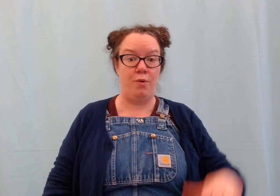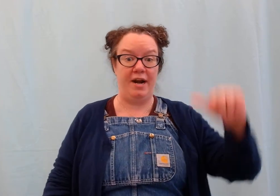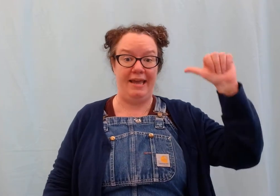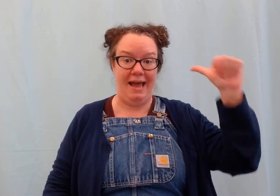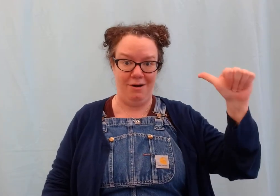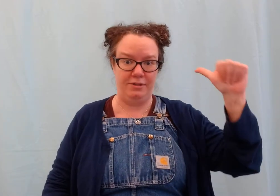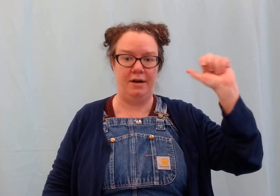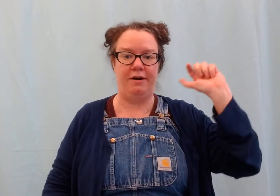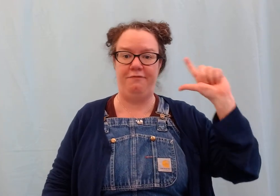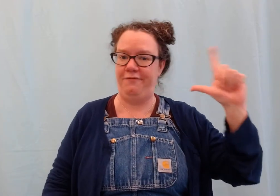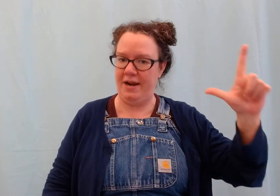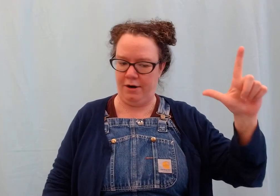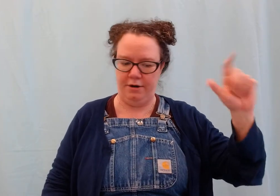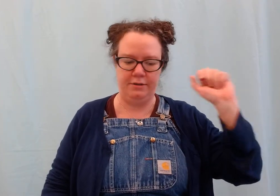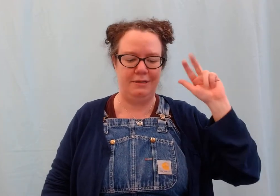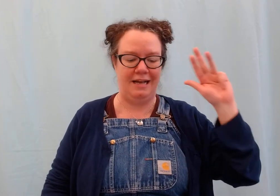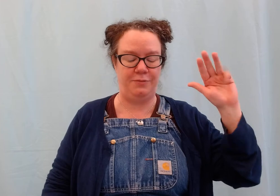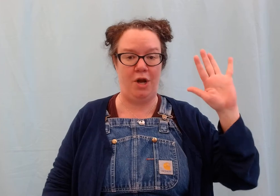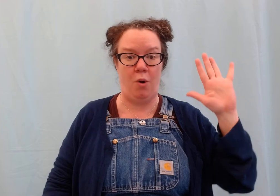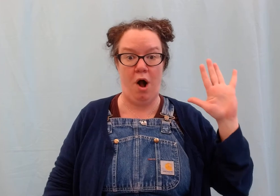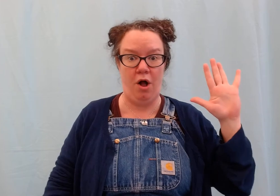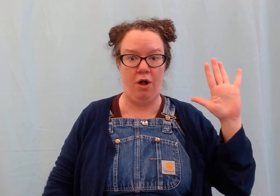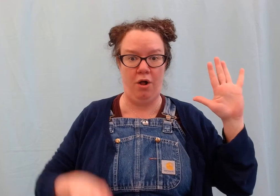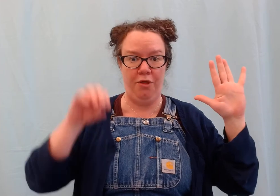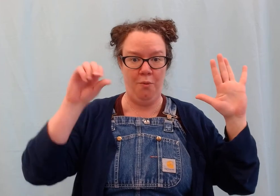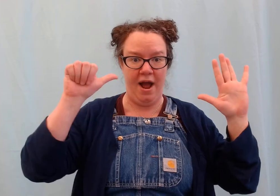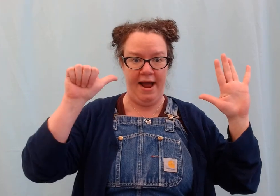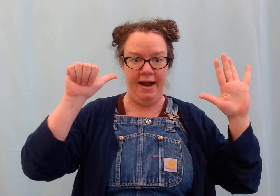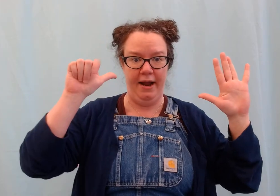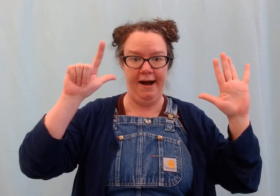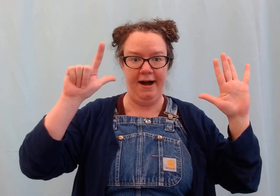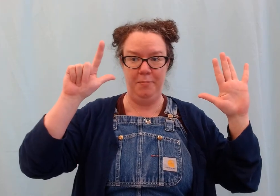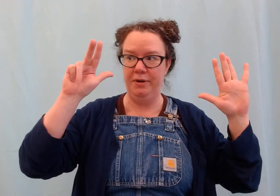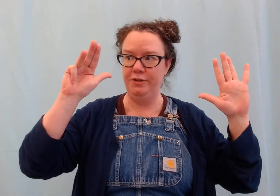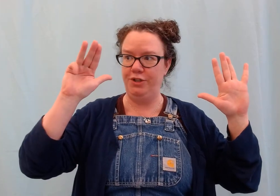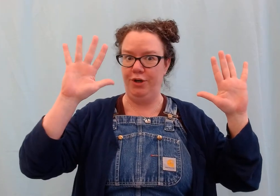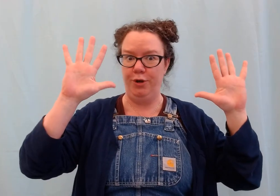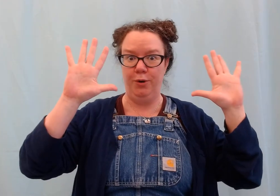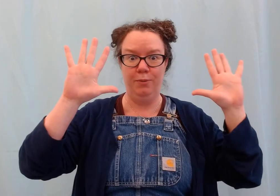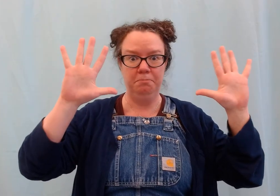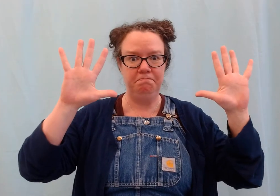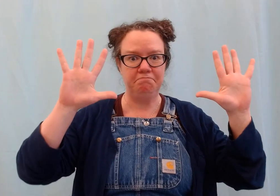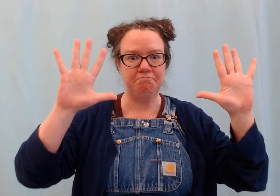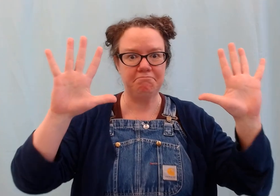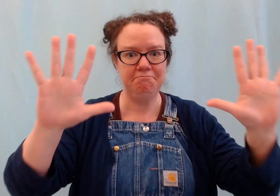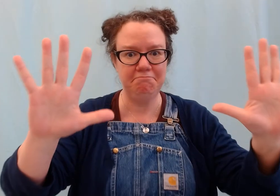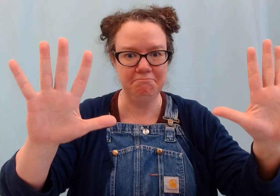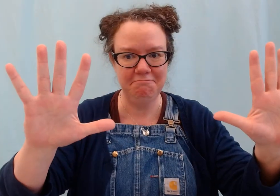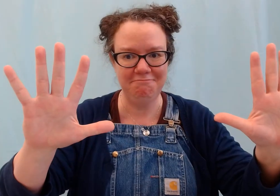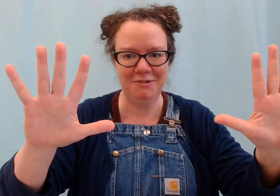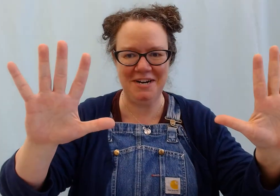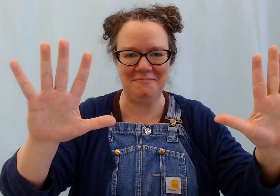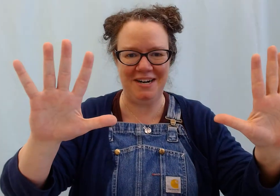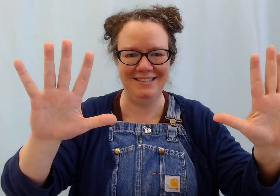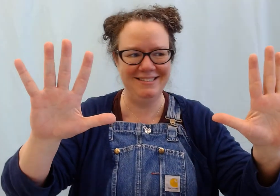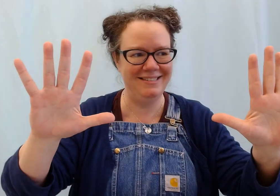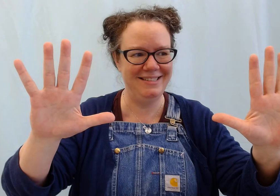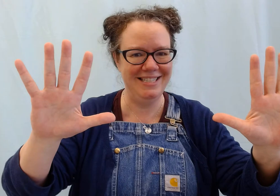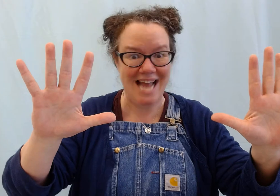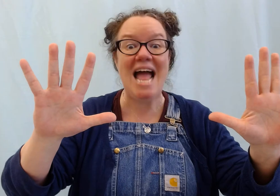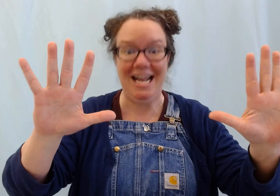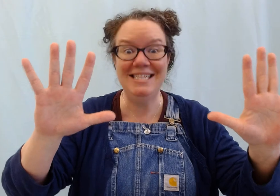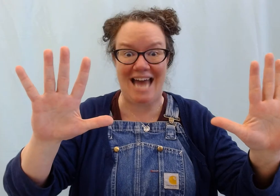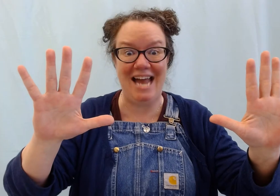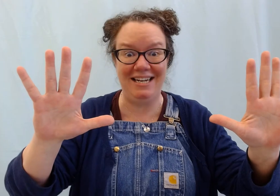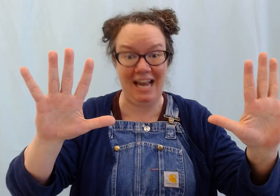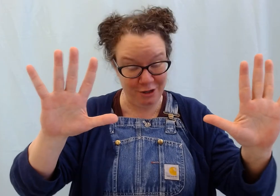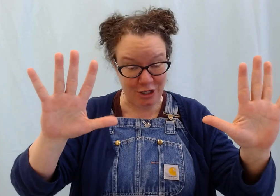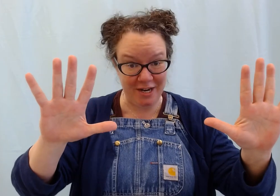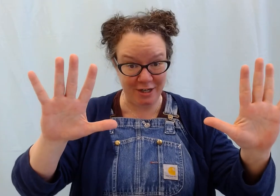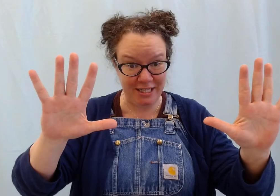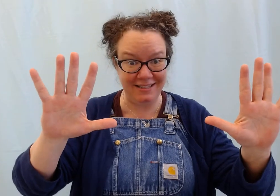gonna count on our fingers as we go all the way up to ... what number? Ten. Can you show me your tens?